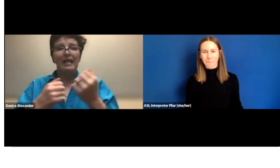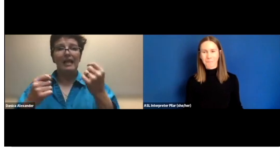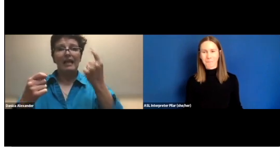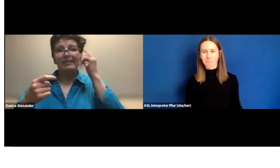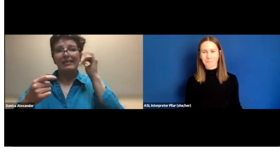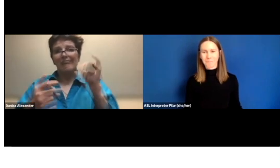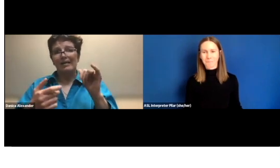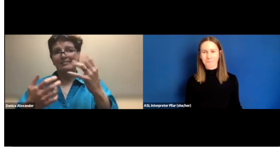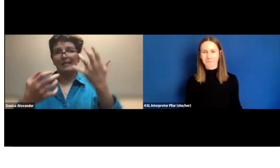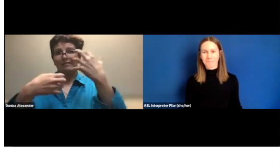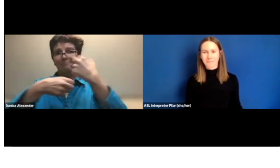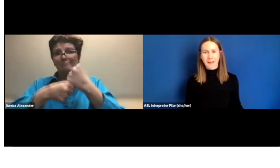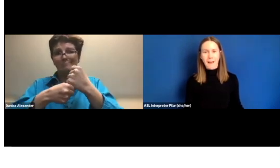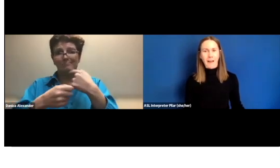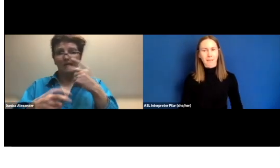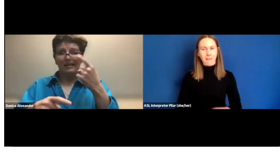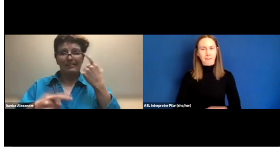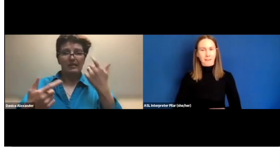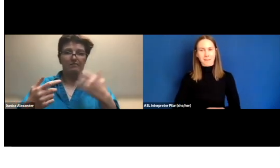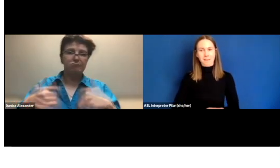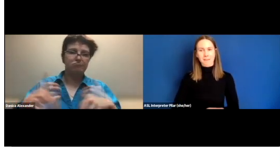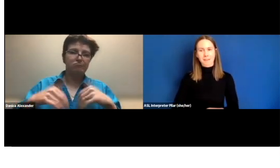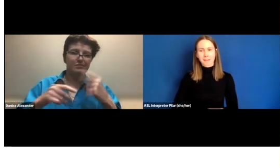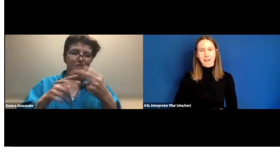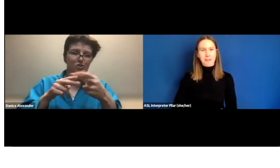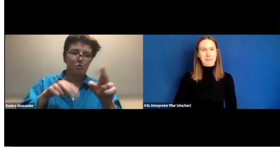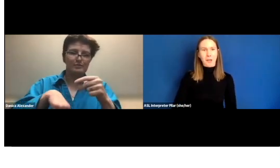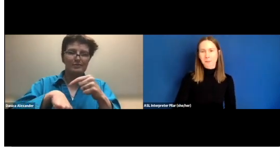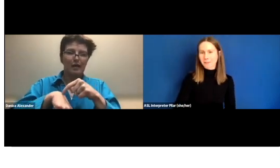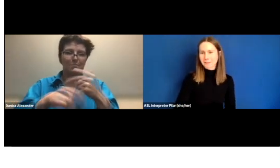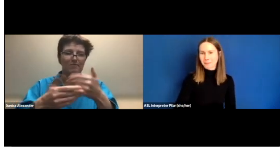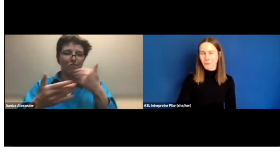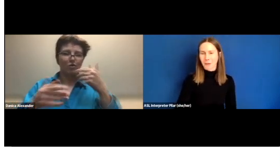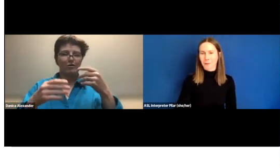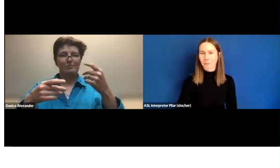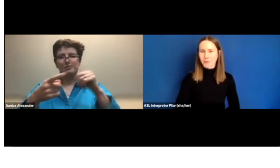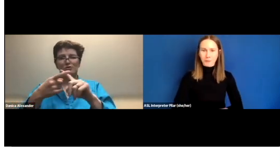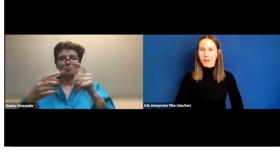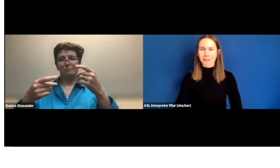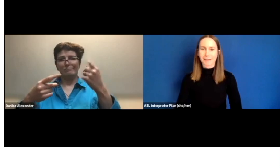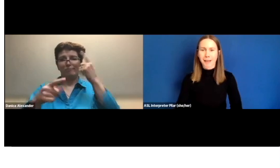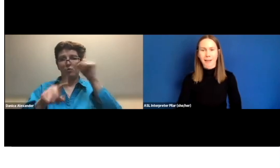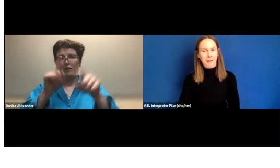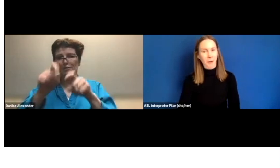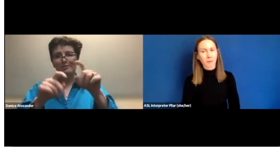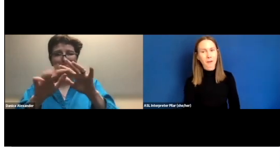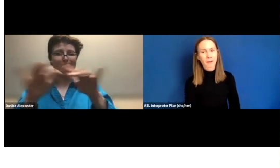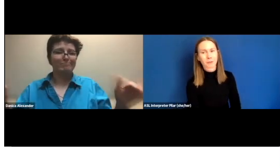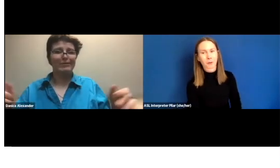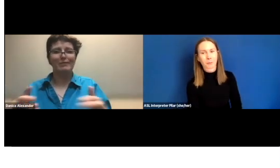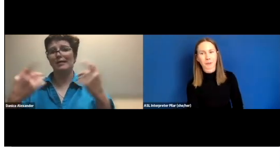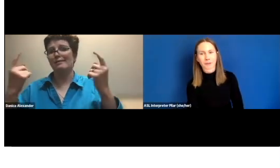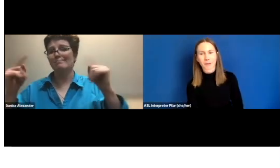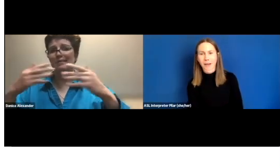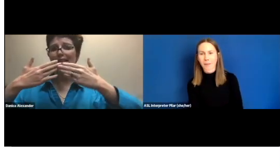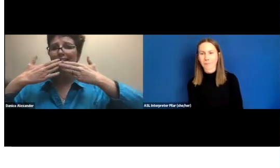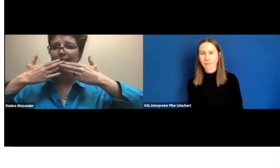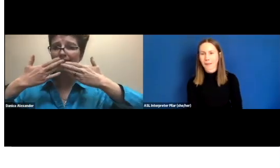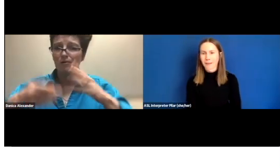So, I think that's a synopsis of what I was trying to say and I know in a very short period of time.